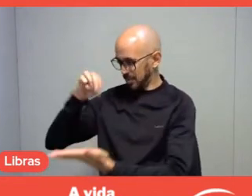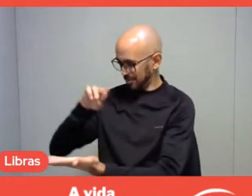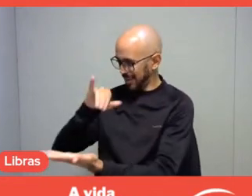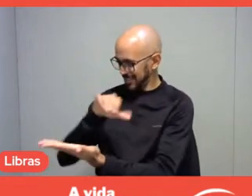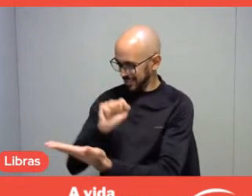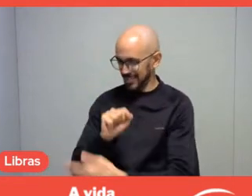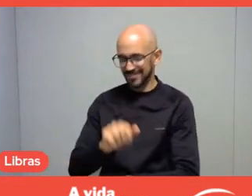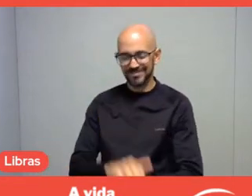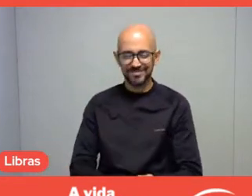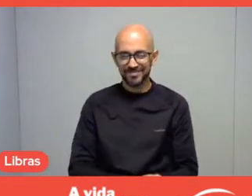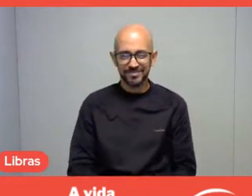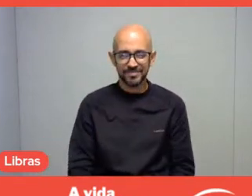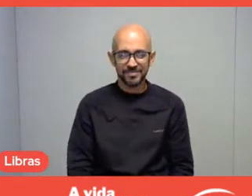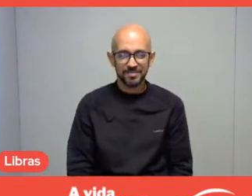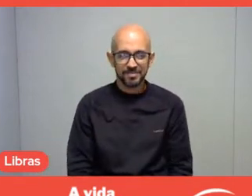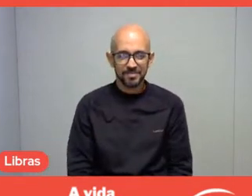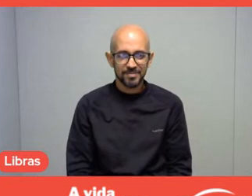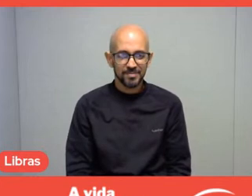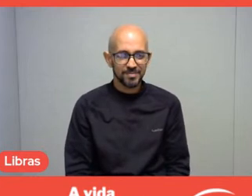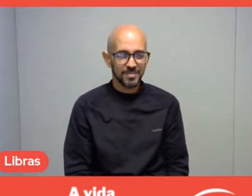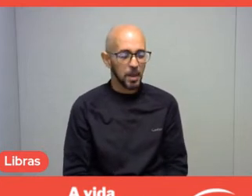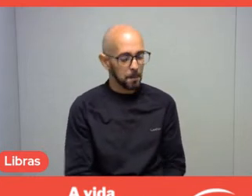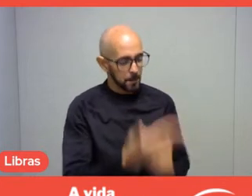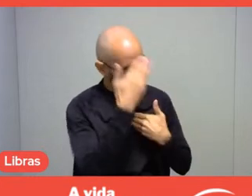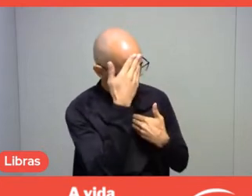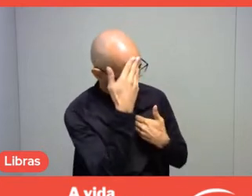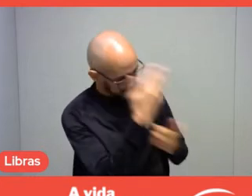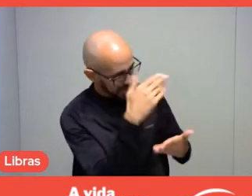Thank you very much, professor Uvinha.